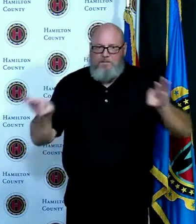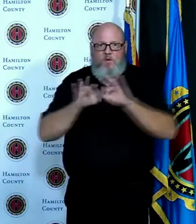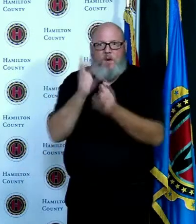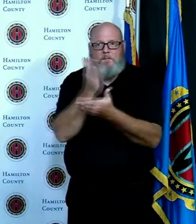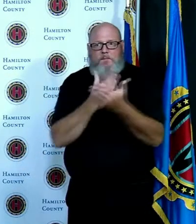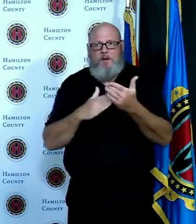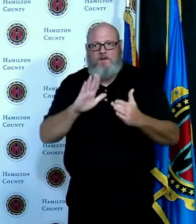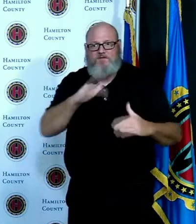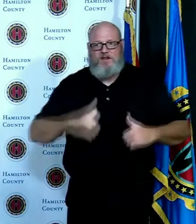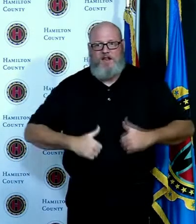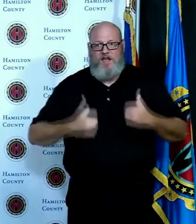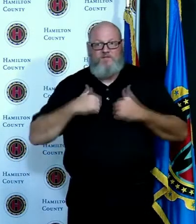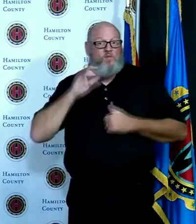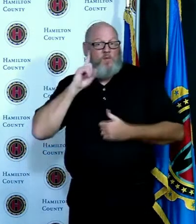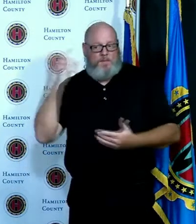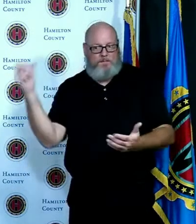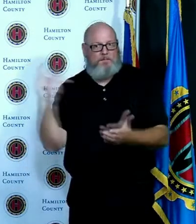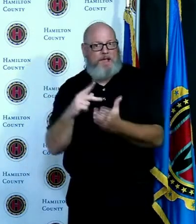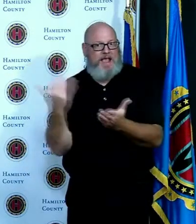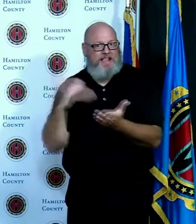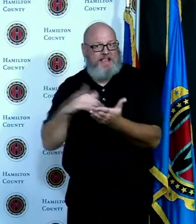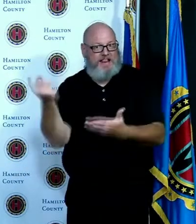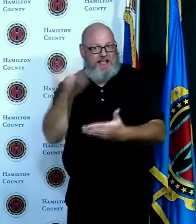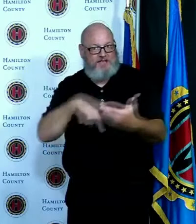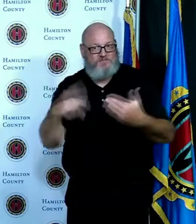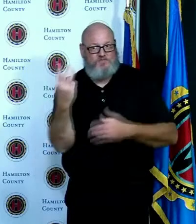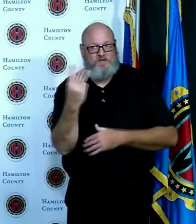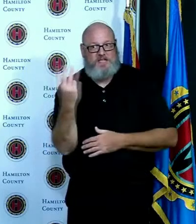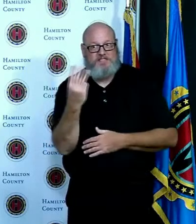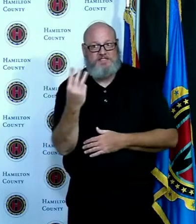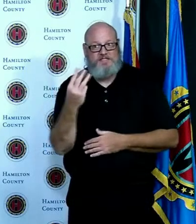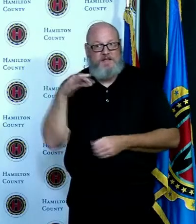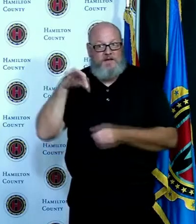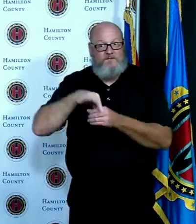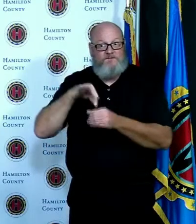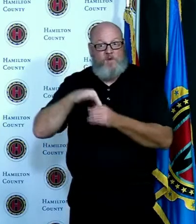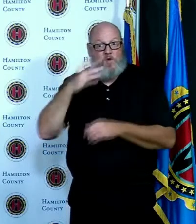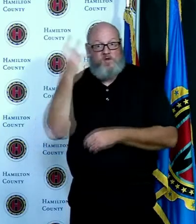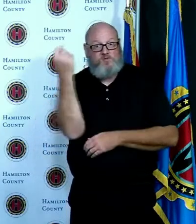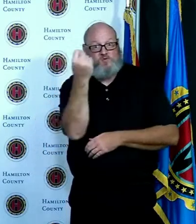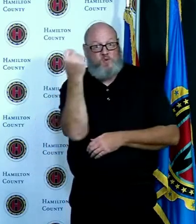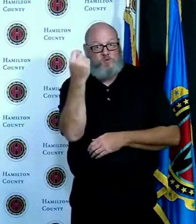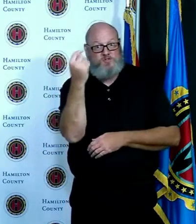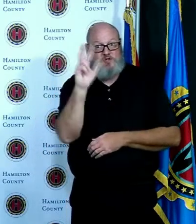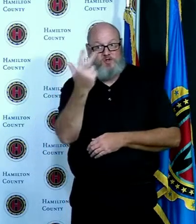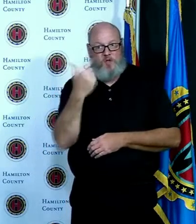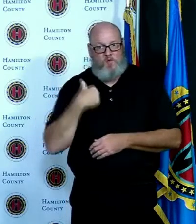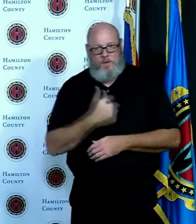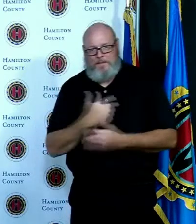next Wednesday it's the day after election day I think Greg and I will be providing an update